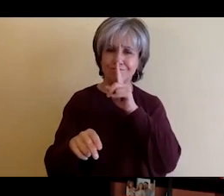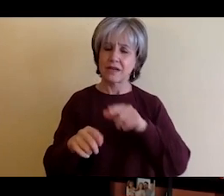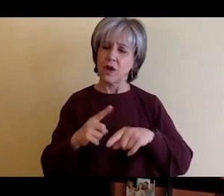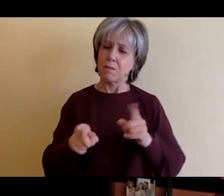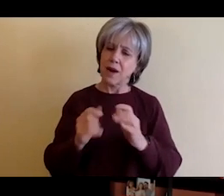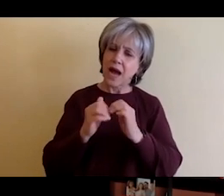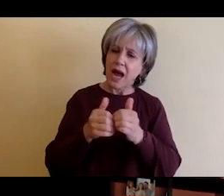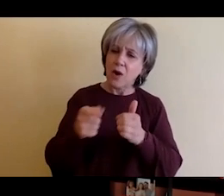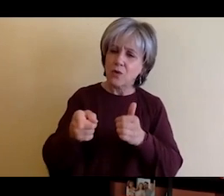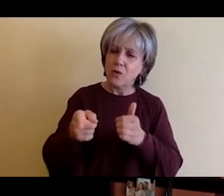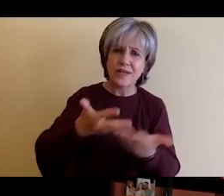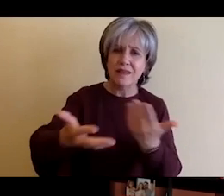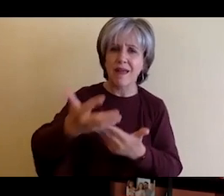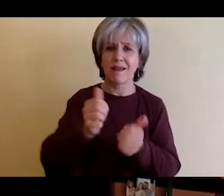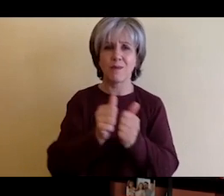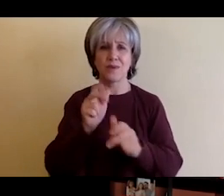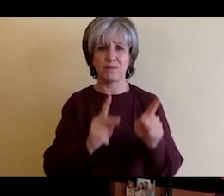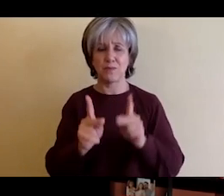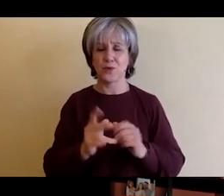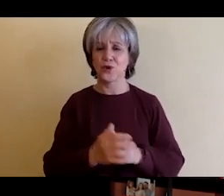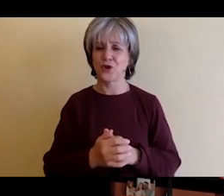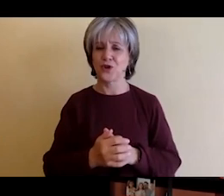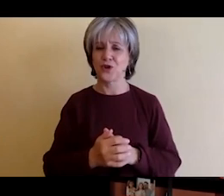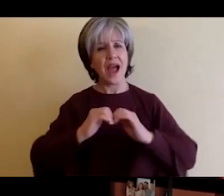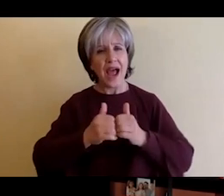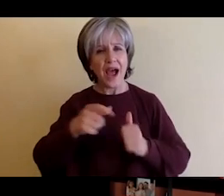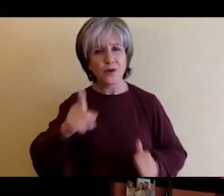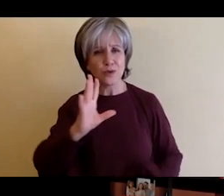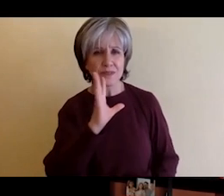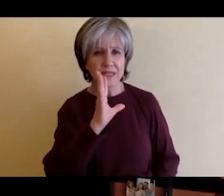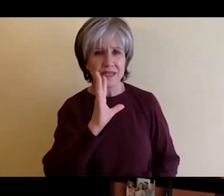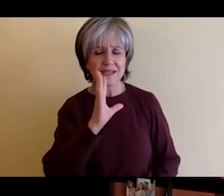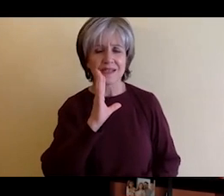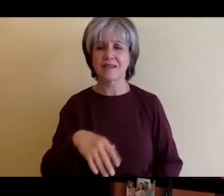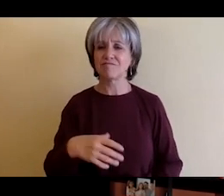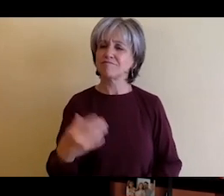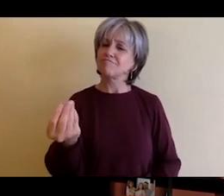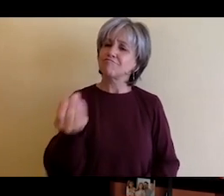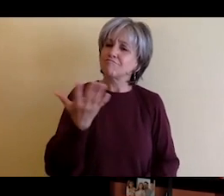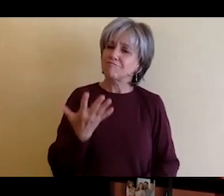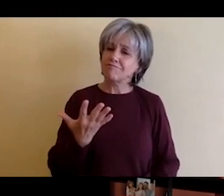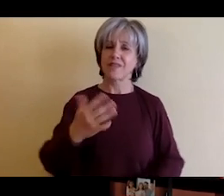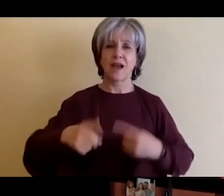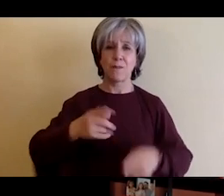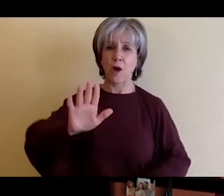and you know those little bits and pieces of information about their life and their interests. So I think that that's very important as I